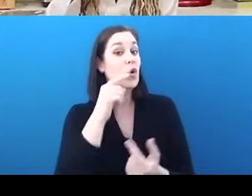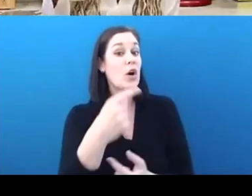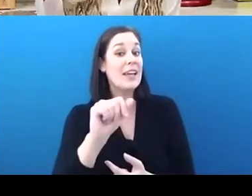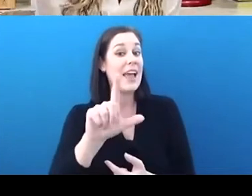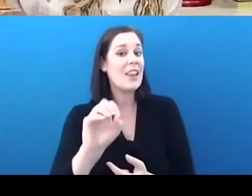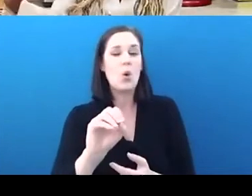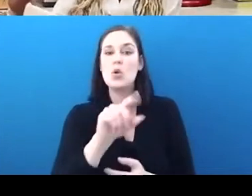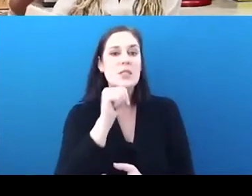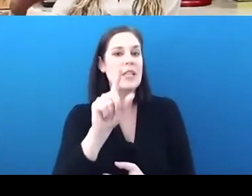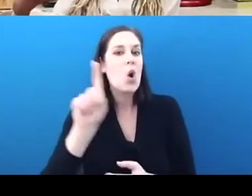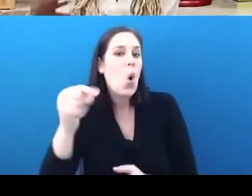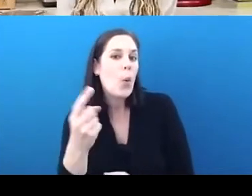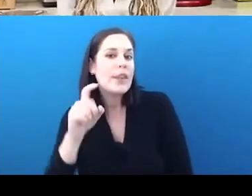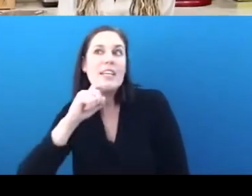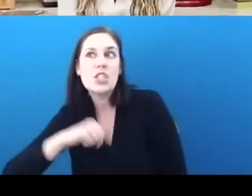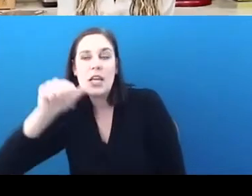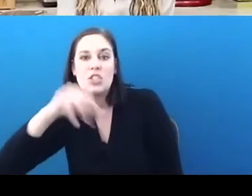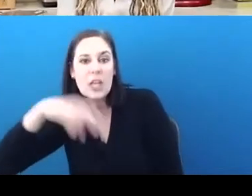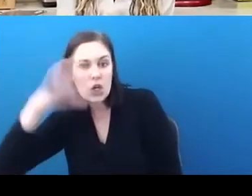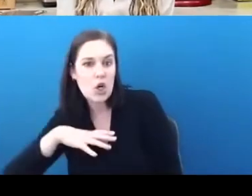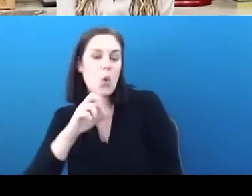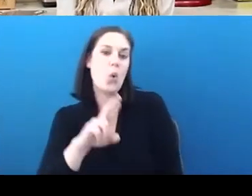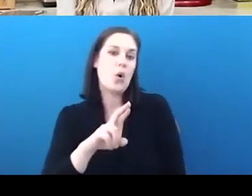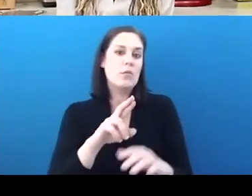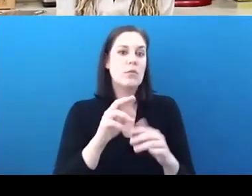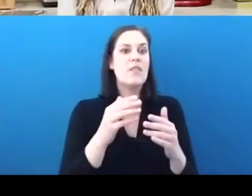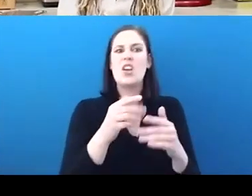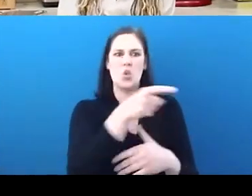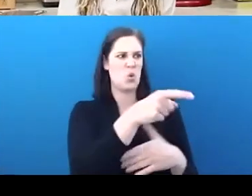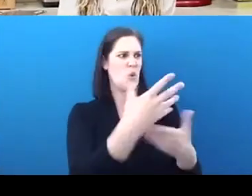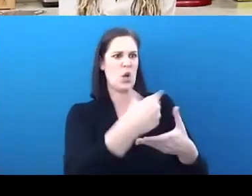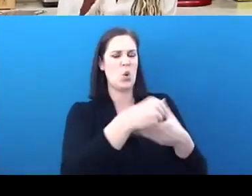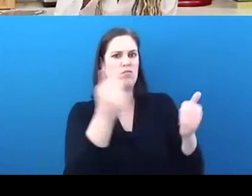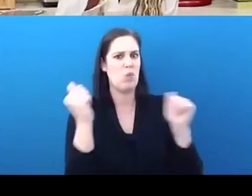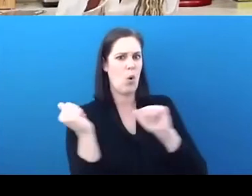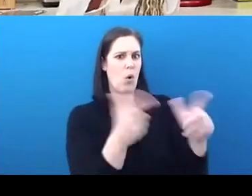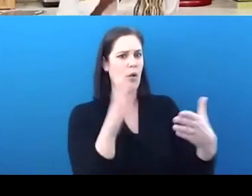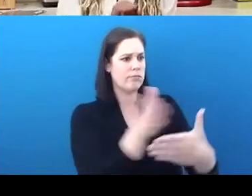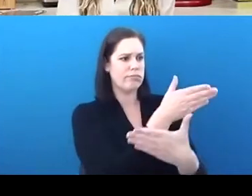spectrum because sometimes I think when we think about diversity, we think about gender diversity,